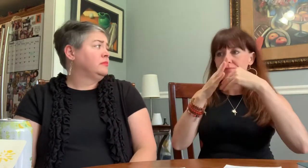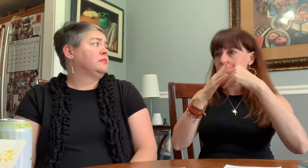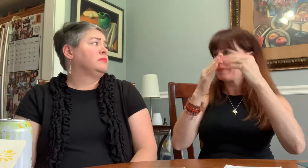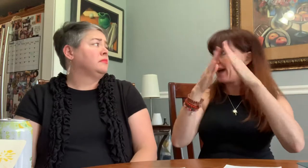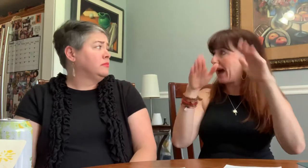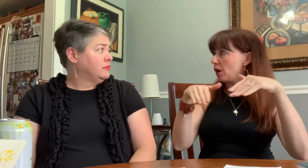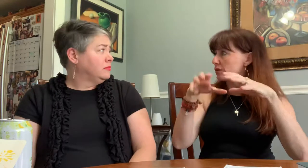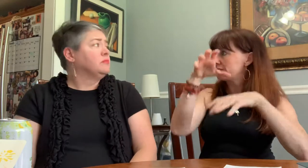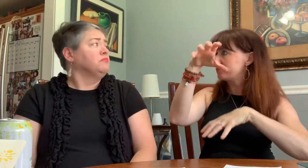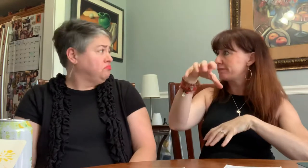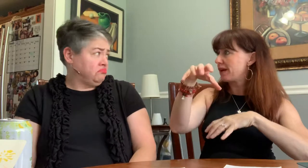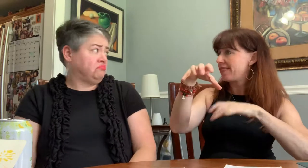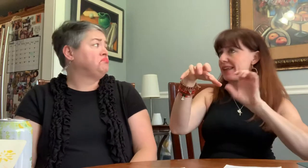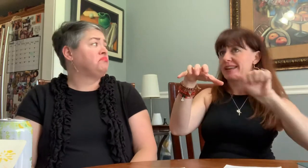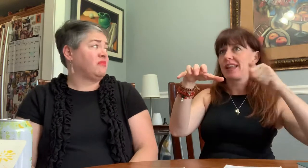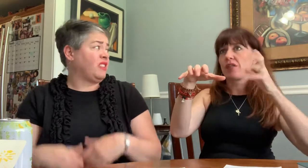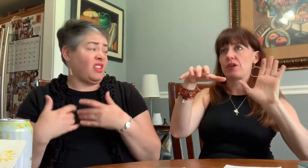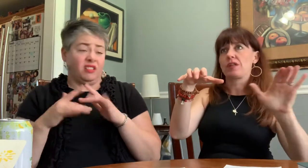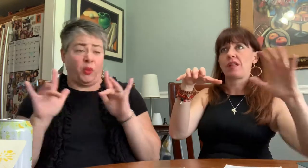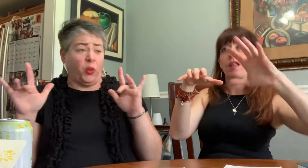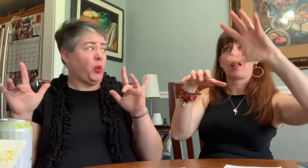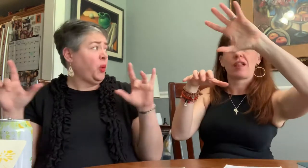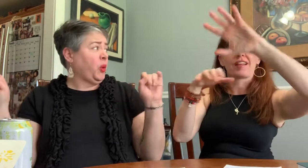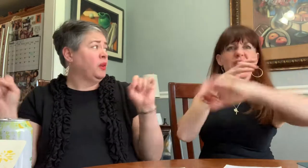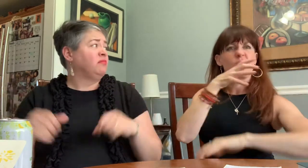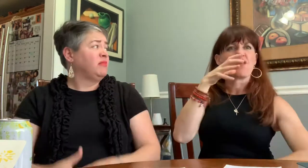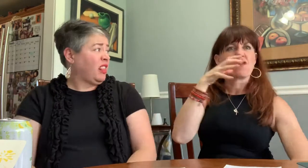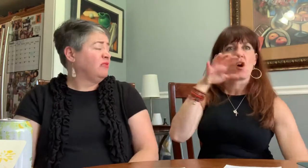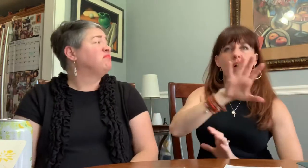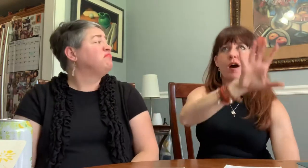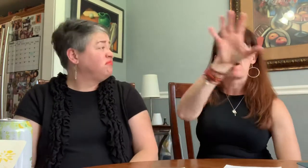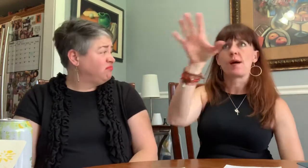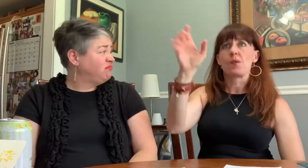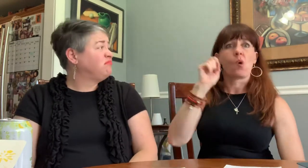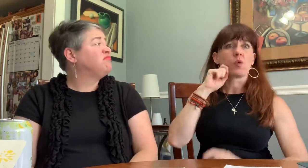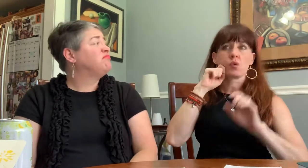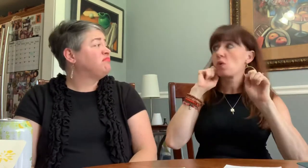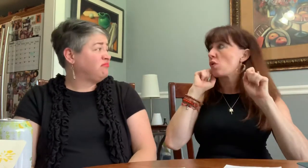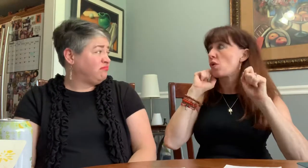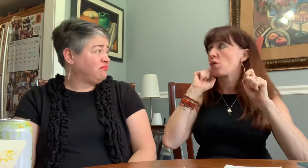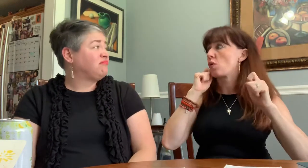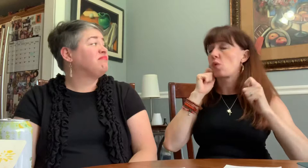I think it is the only place in the area by the mountains